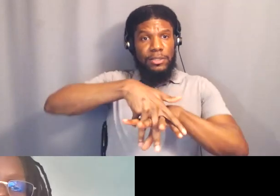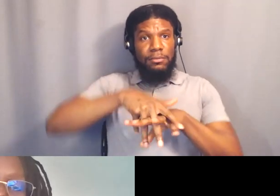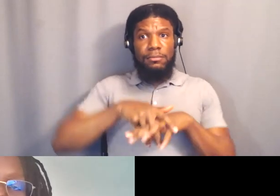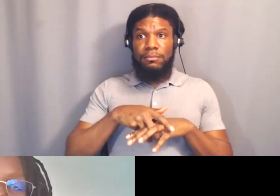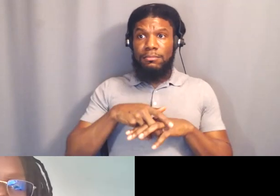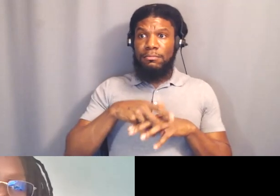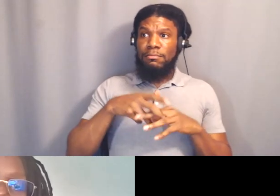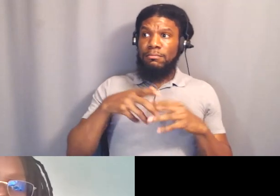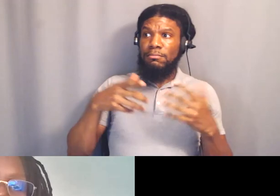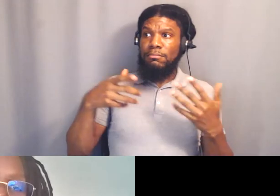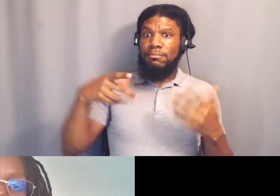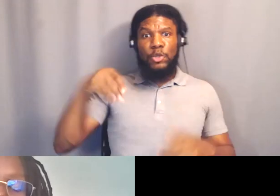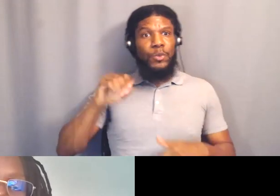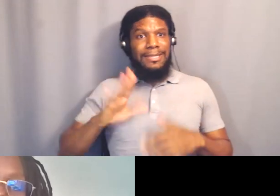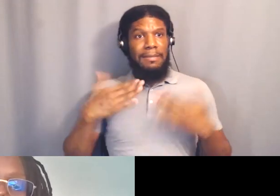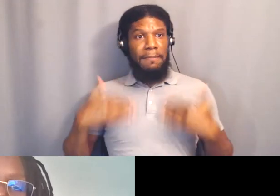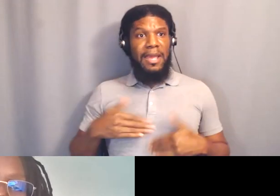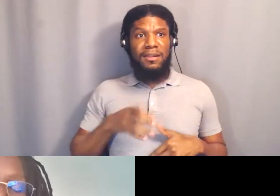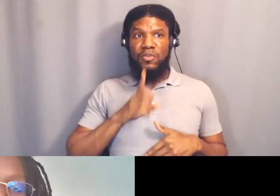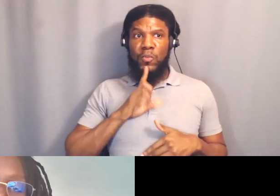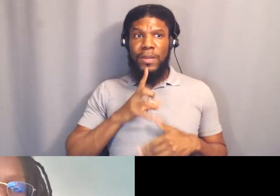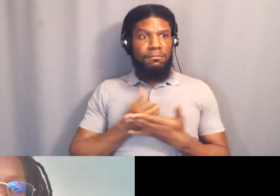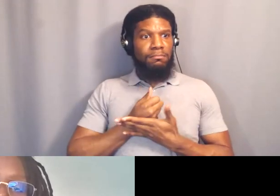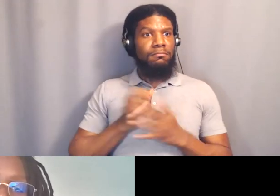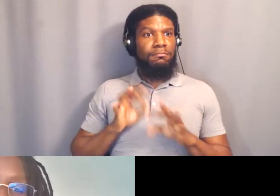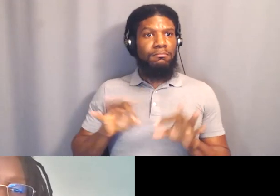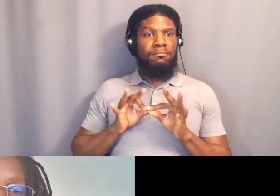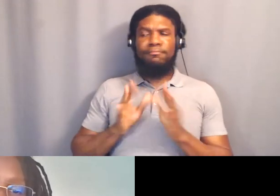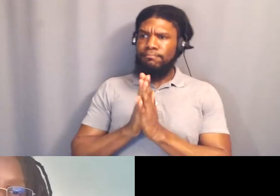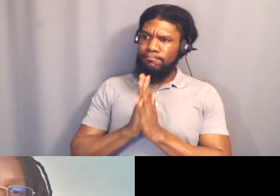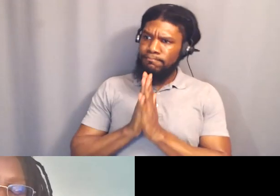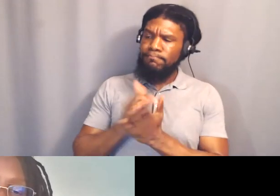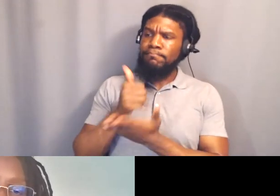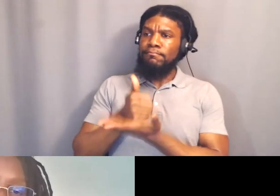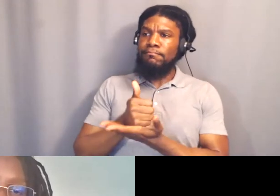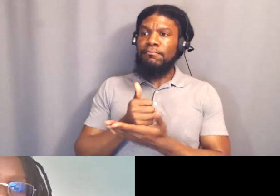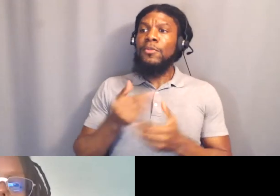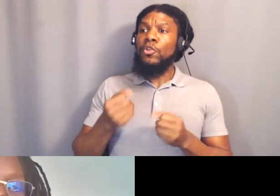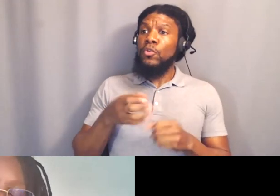Ashe! So showing up and caring for your body